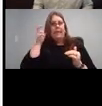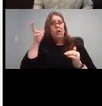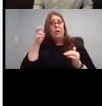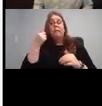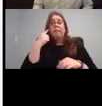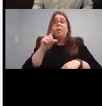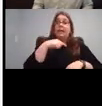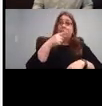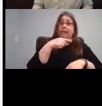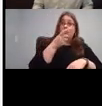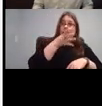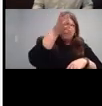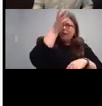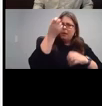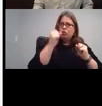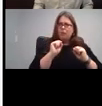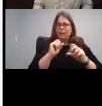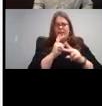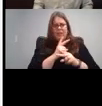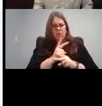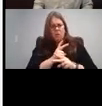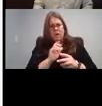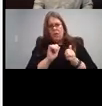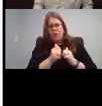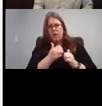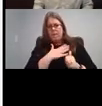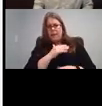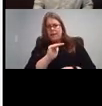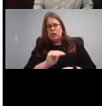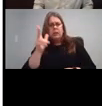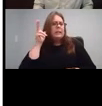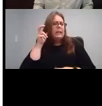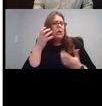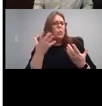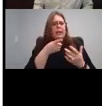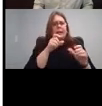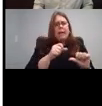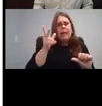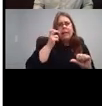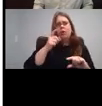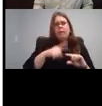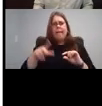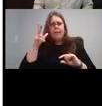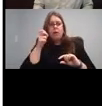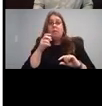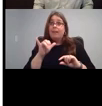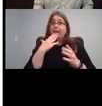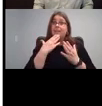understand what your child might be hearing or not, is a good way